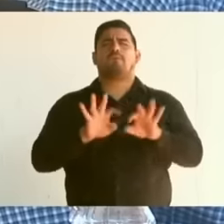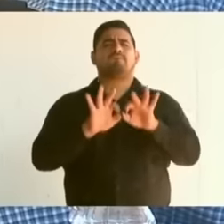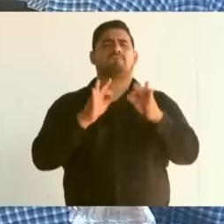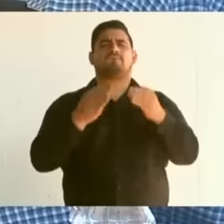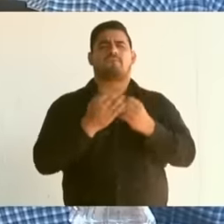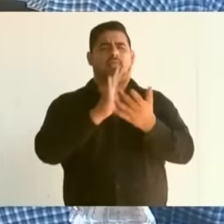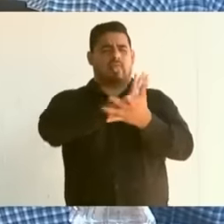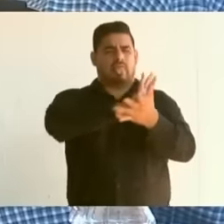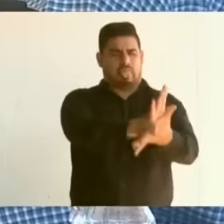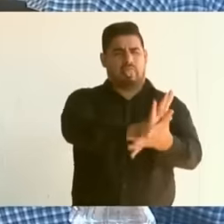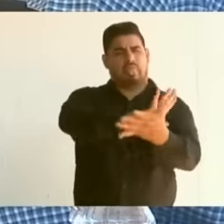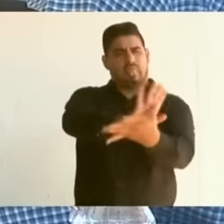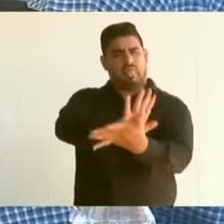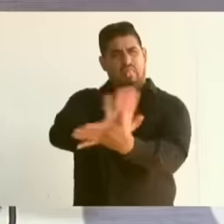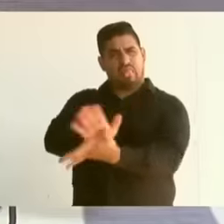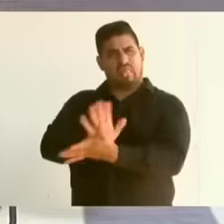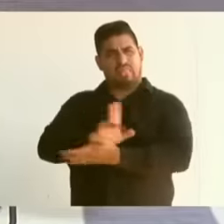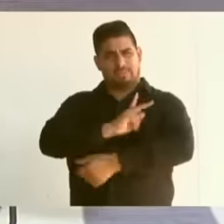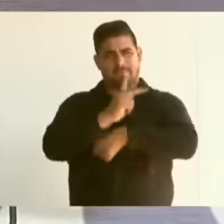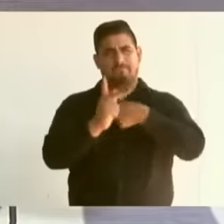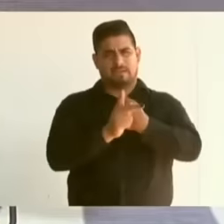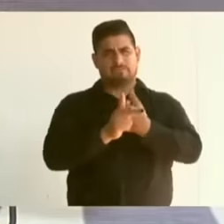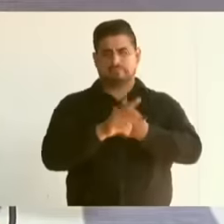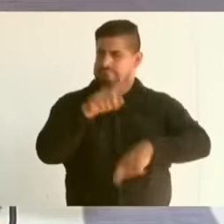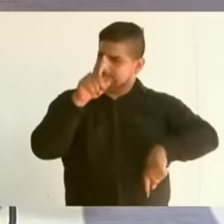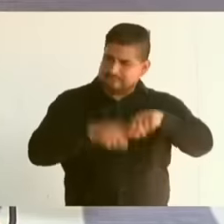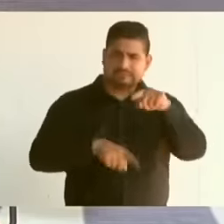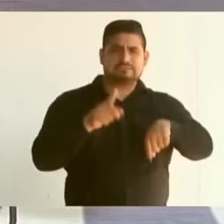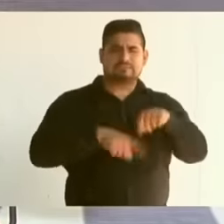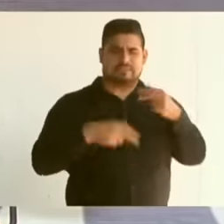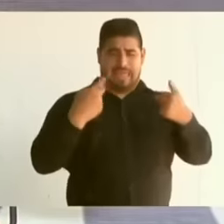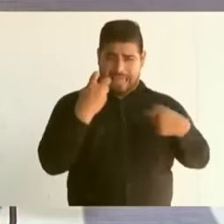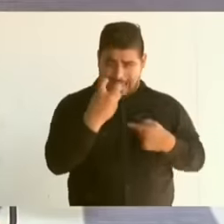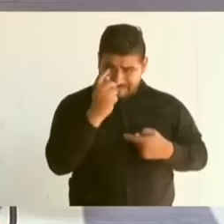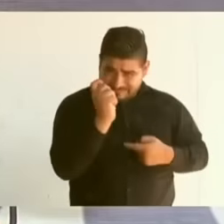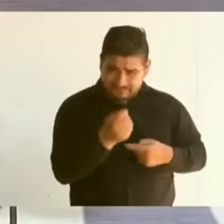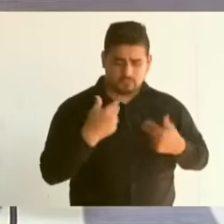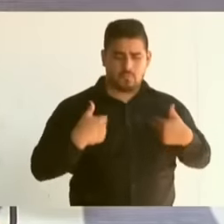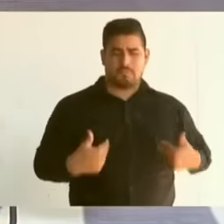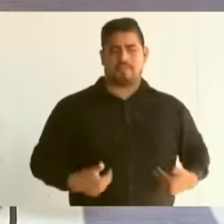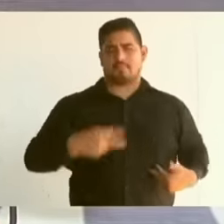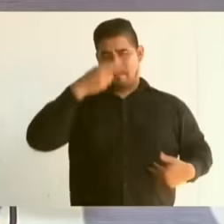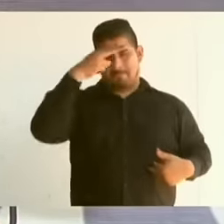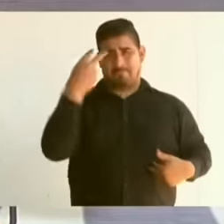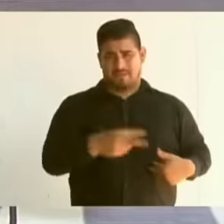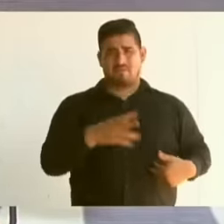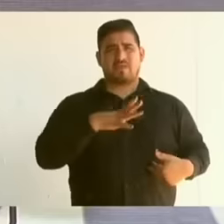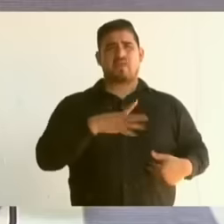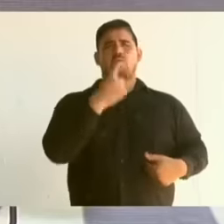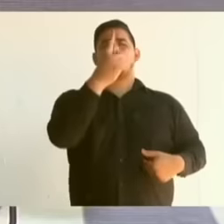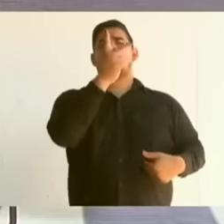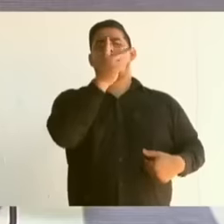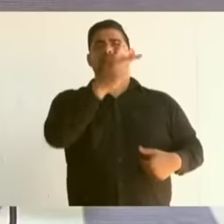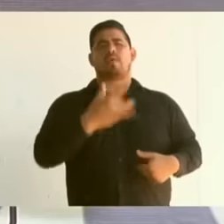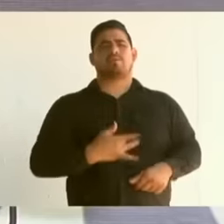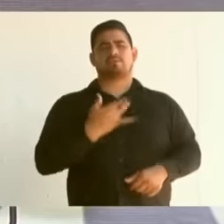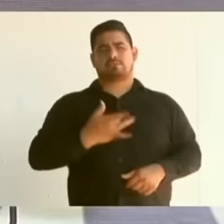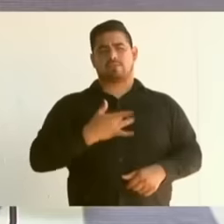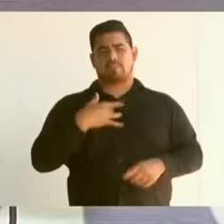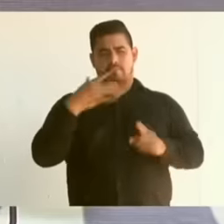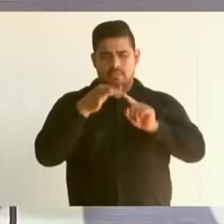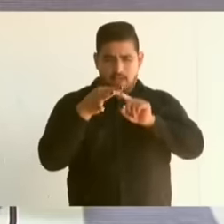in our country Mexican humanism has a word and a feeling that guides the